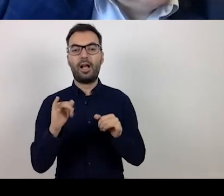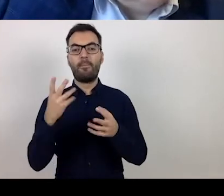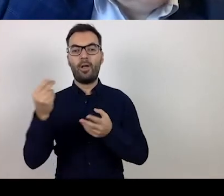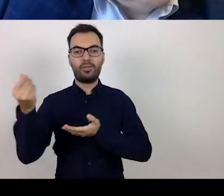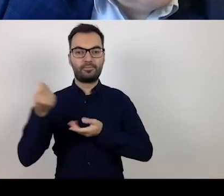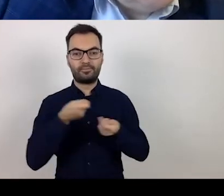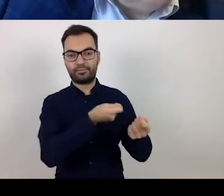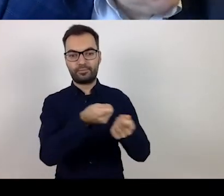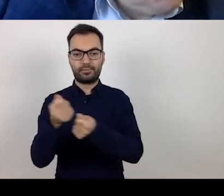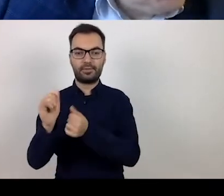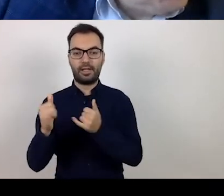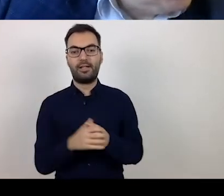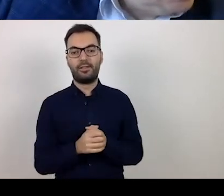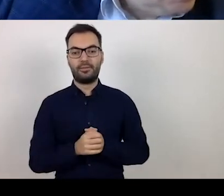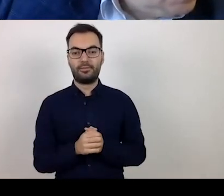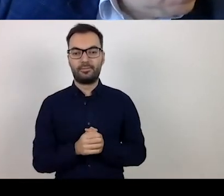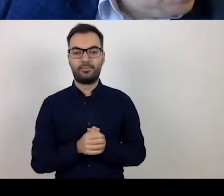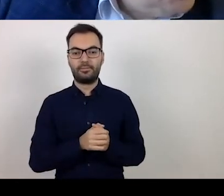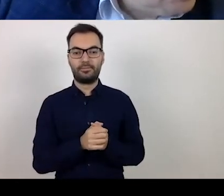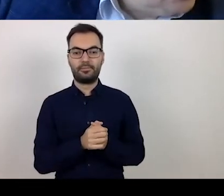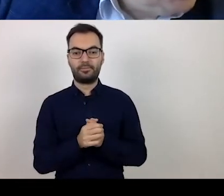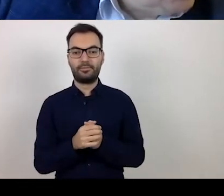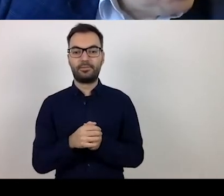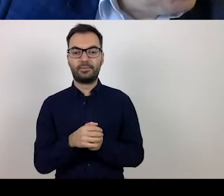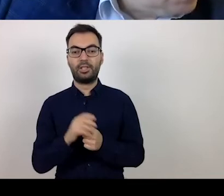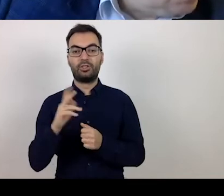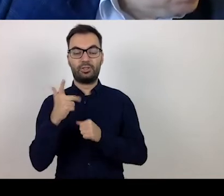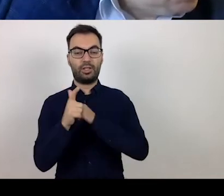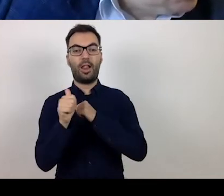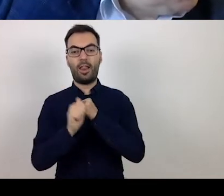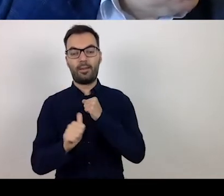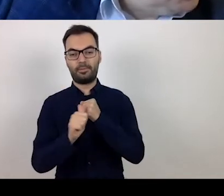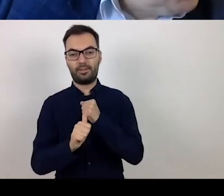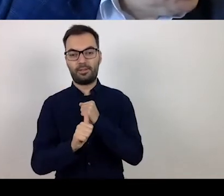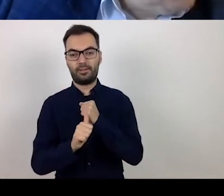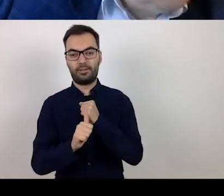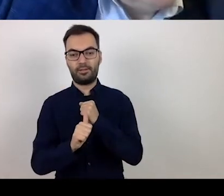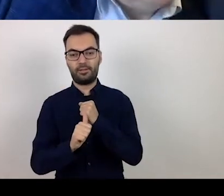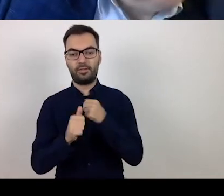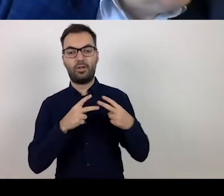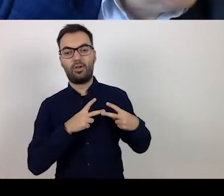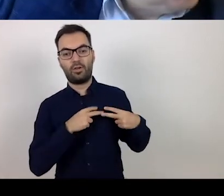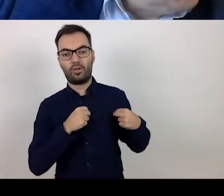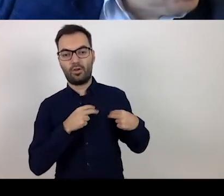Let me point out that on 3 July the European Commission has sent its formal approval for the amendments to